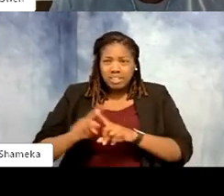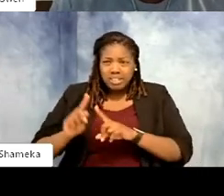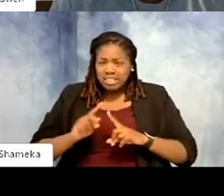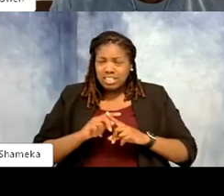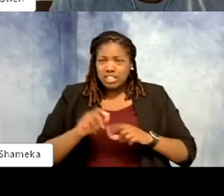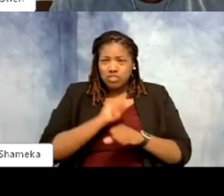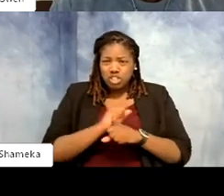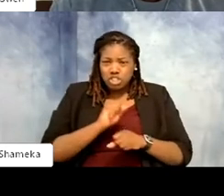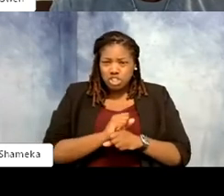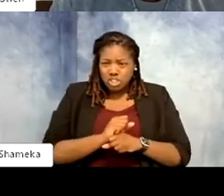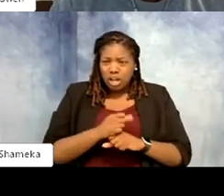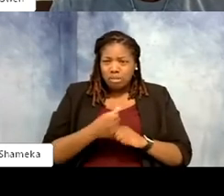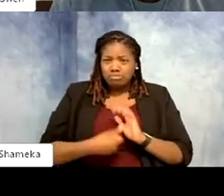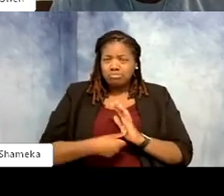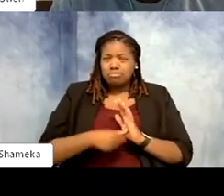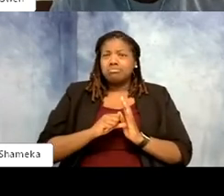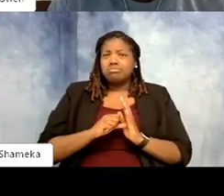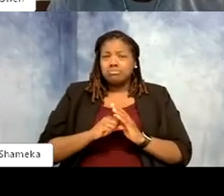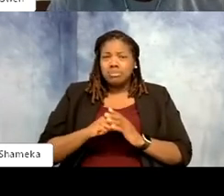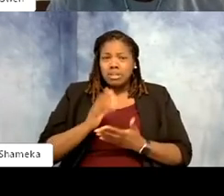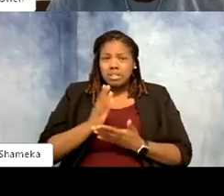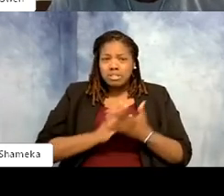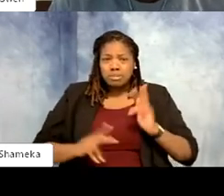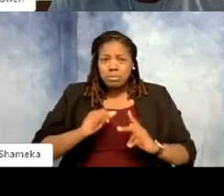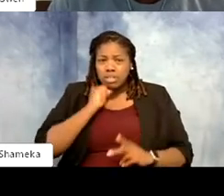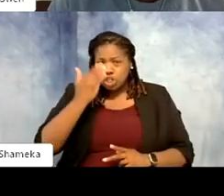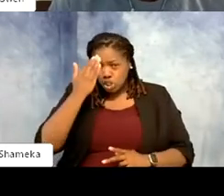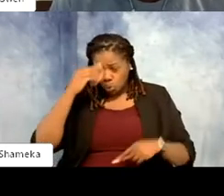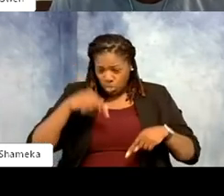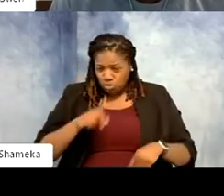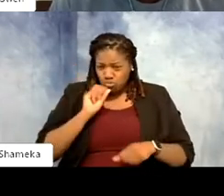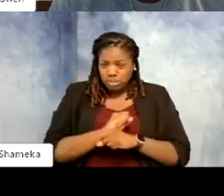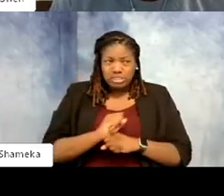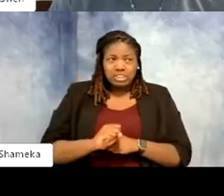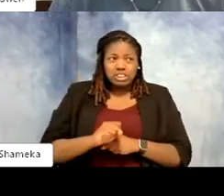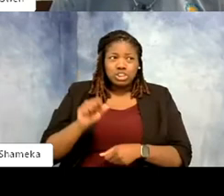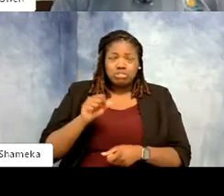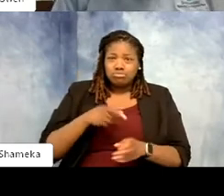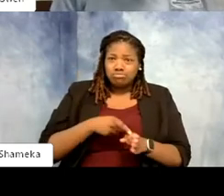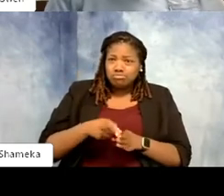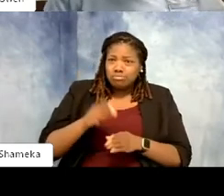last school year, people didn't know that these jobs existed, um and there's such different jobs in